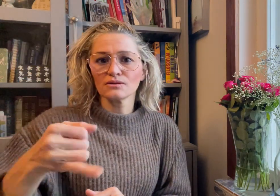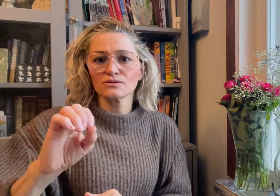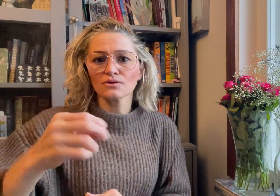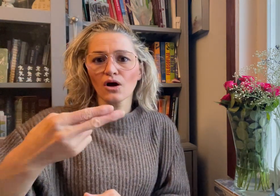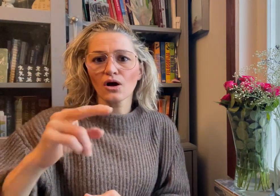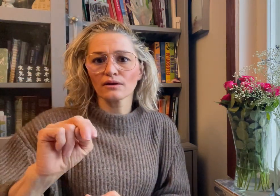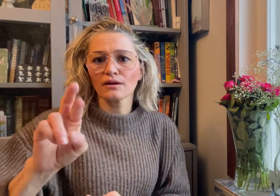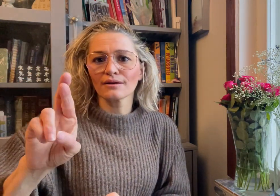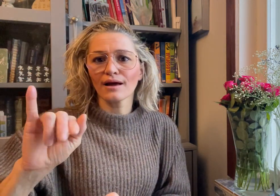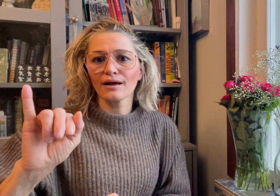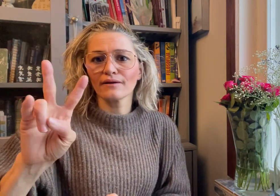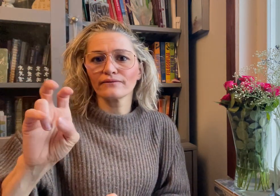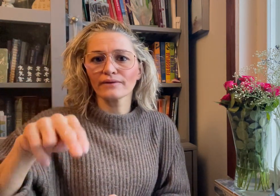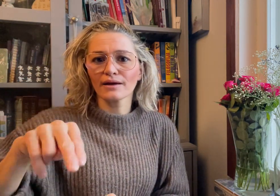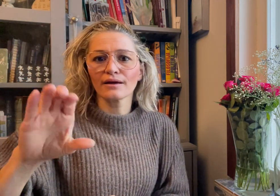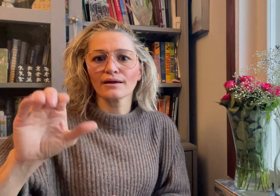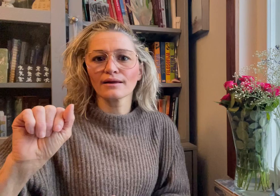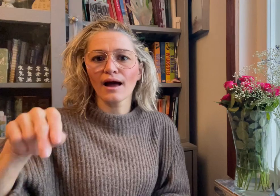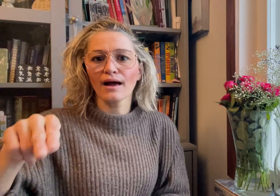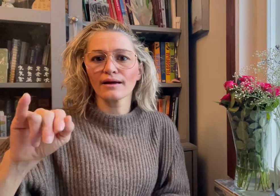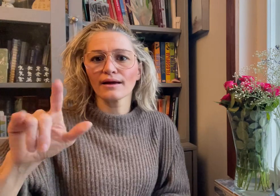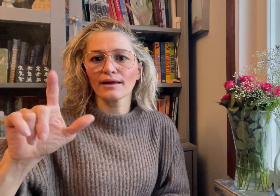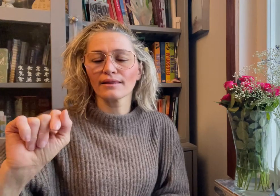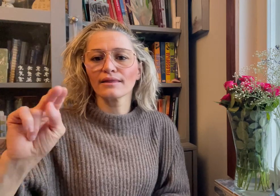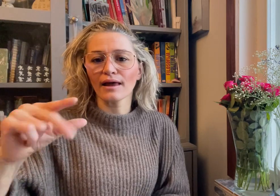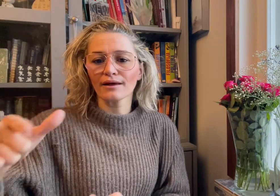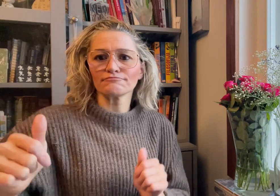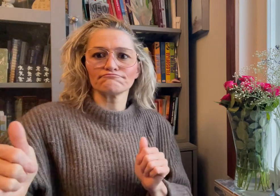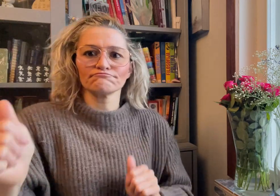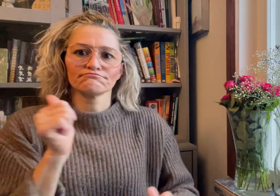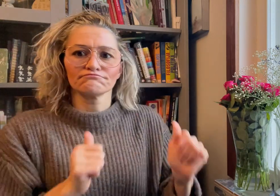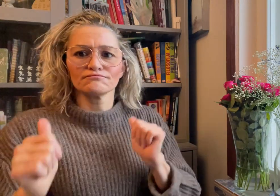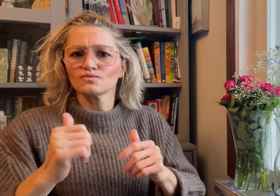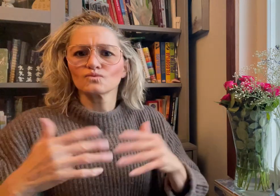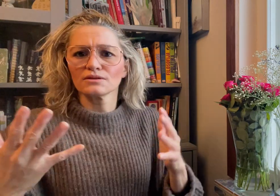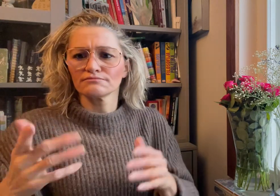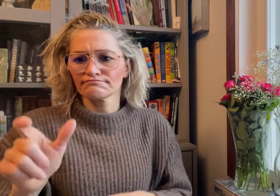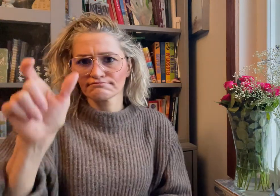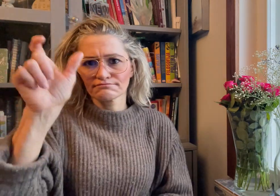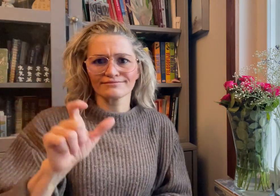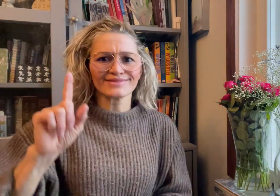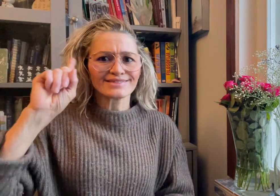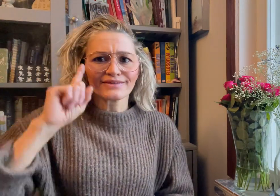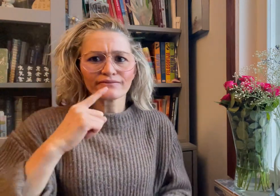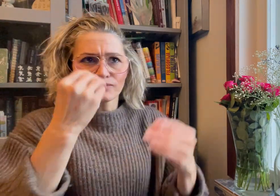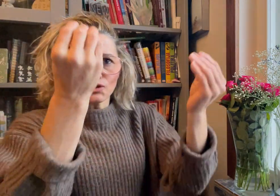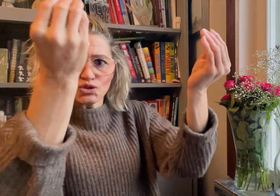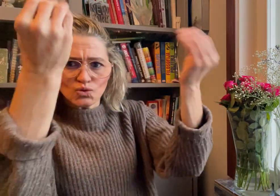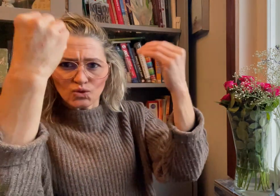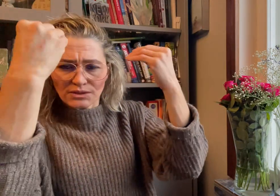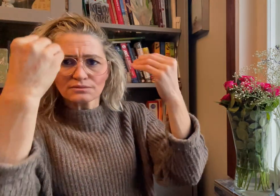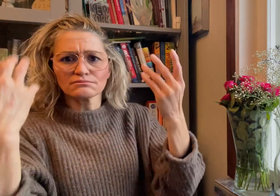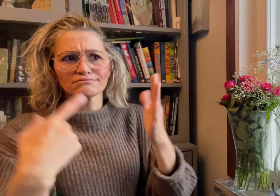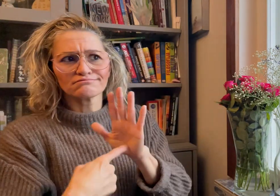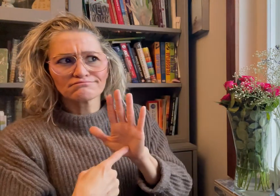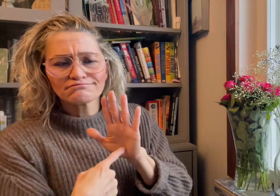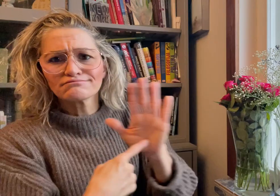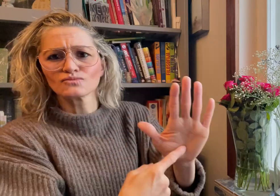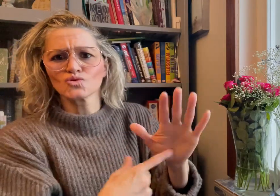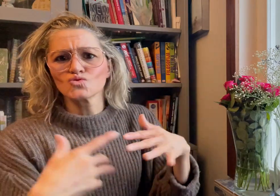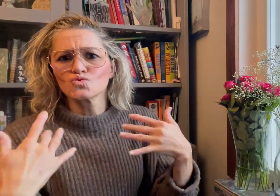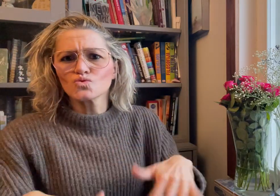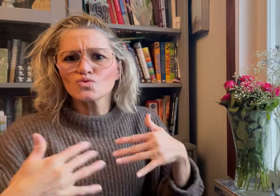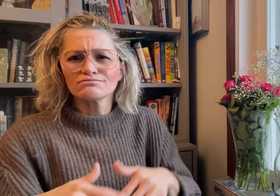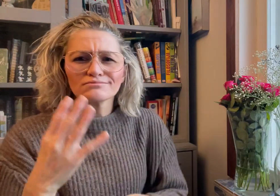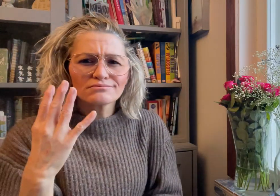John Riven Canilang played a Deaf student to portray